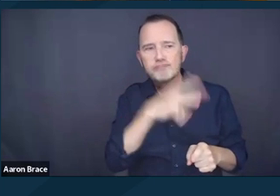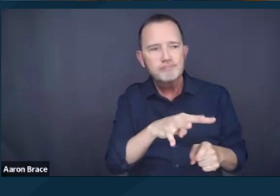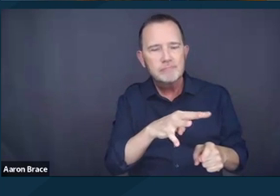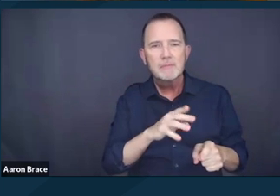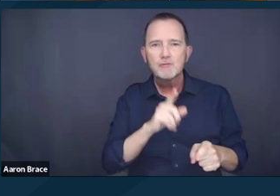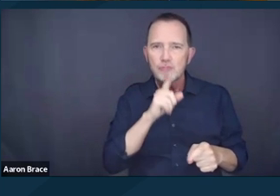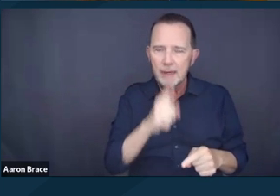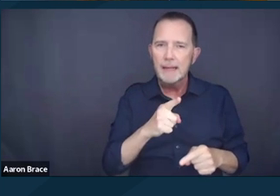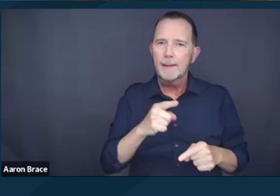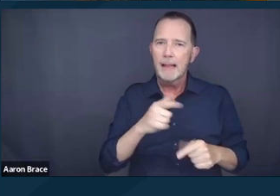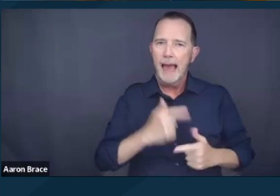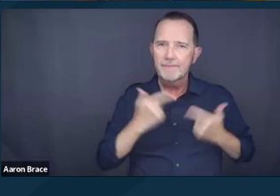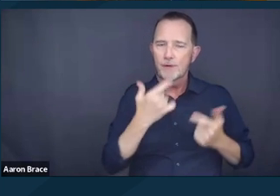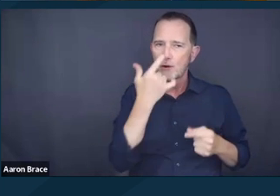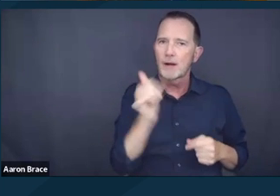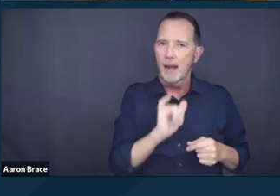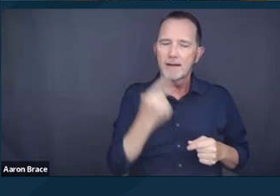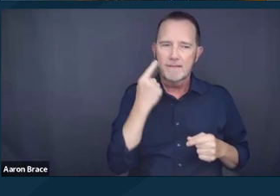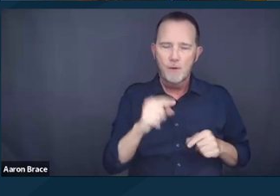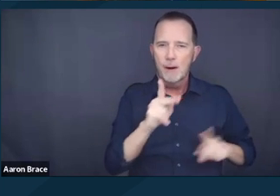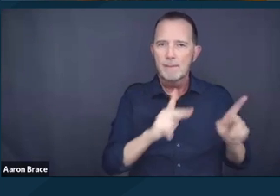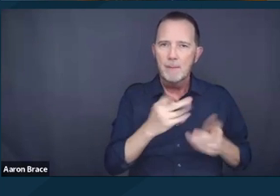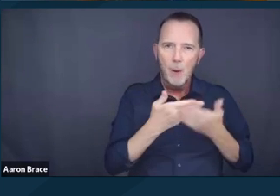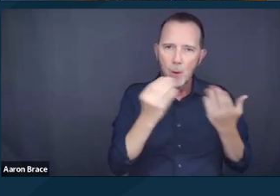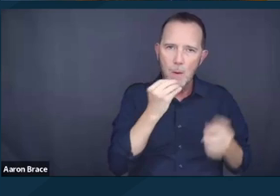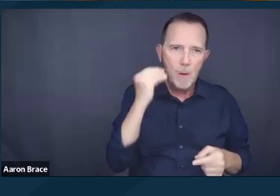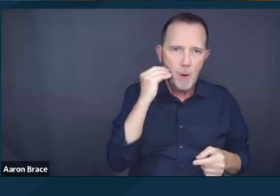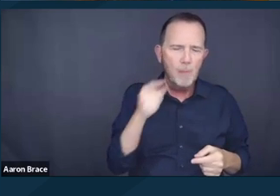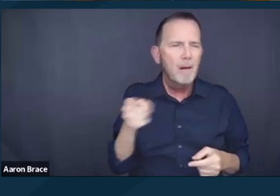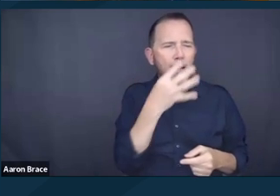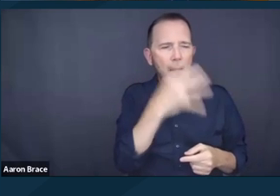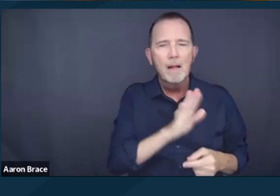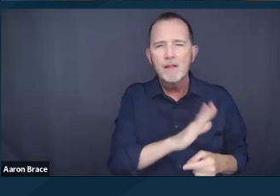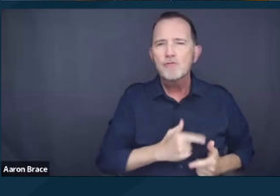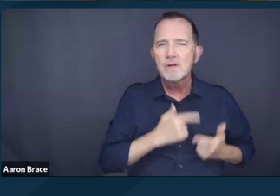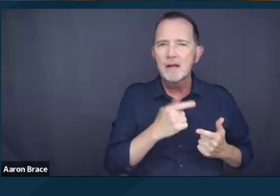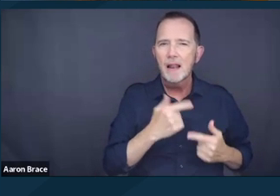and talking about homelessness and these groups that are disproportionately affected by it. To contrast this,